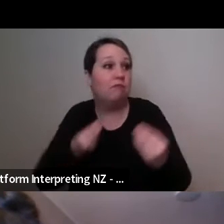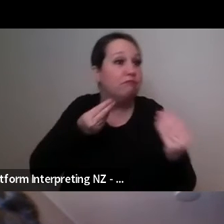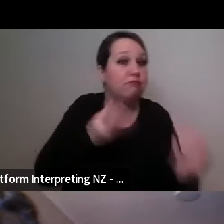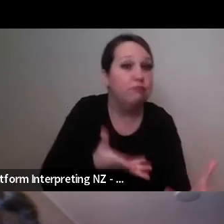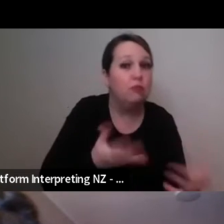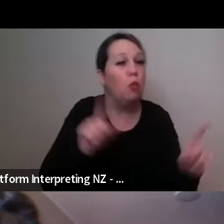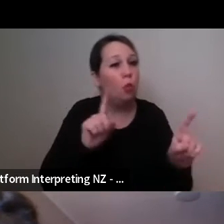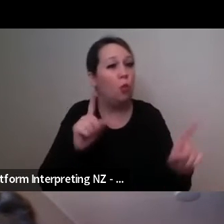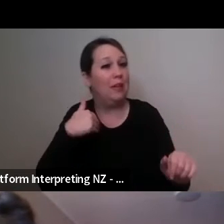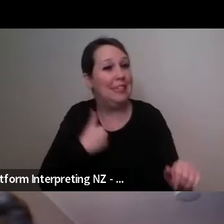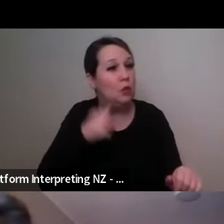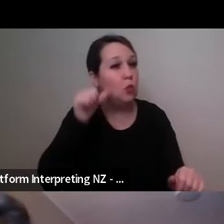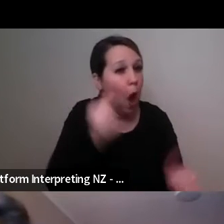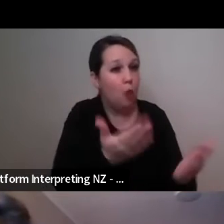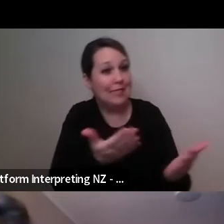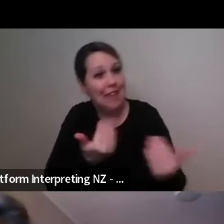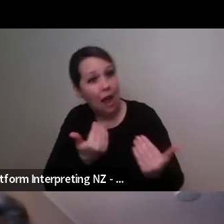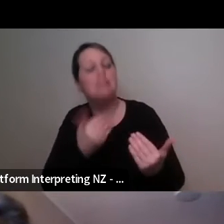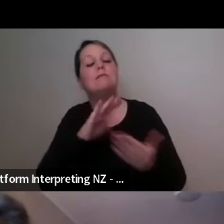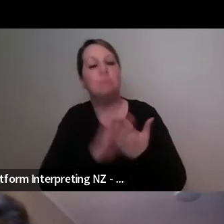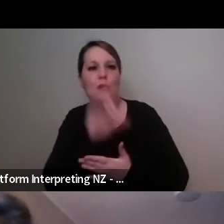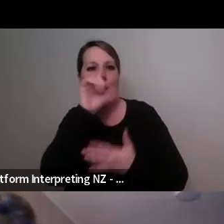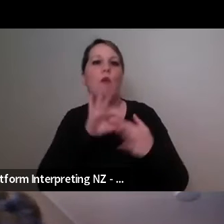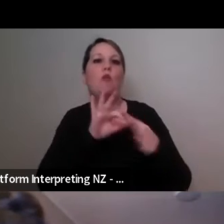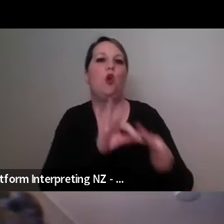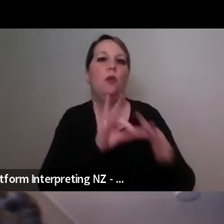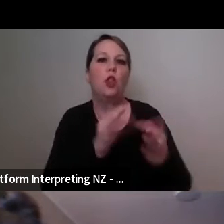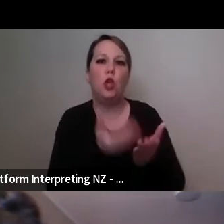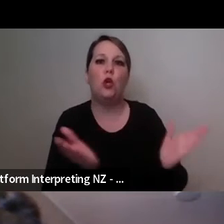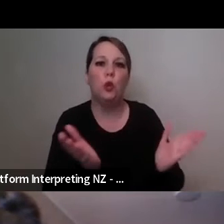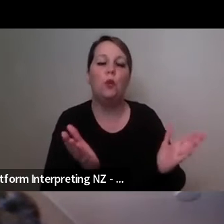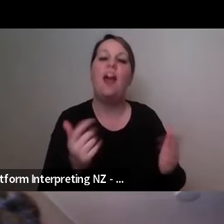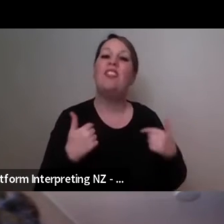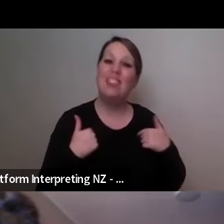to go to work with you and and then to have that knowledge to be able to be care to show care and